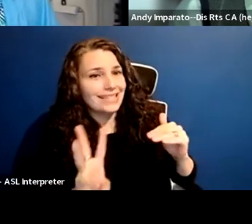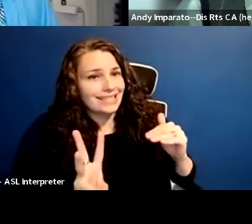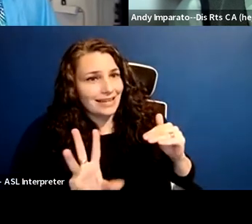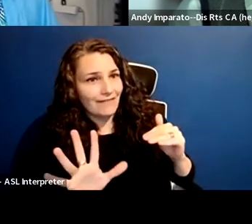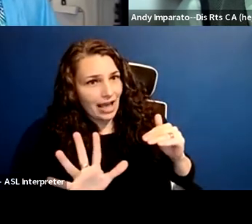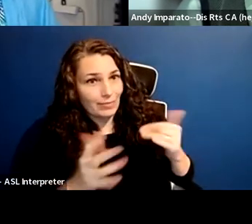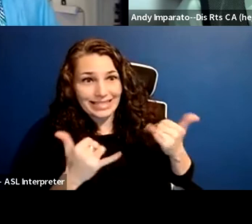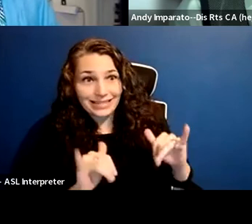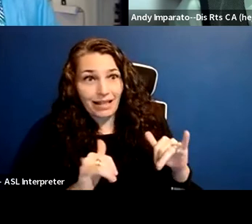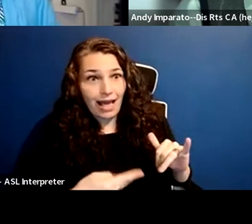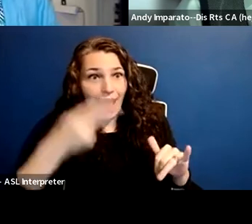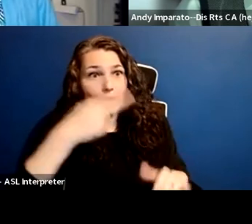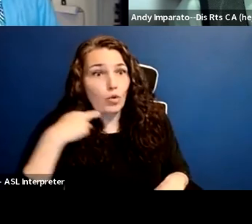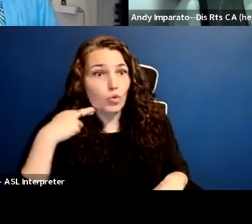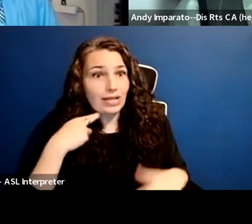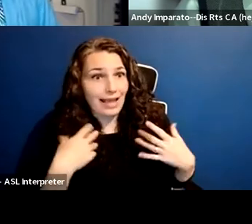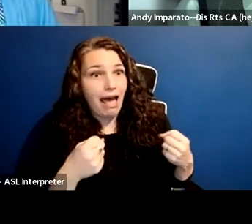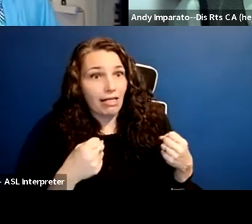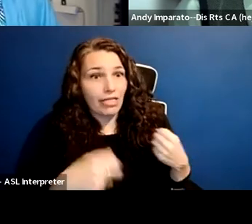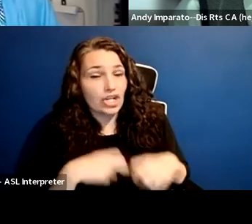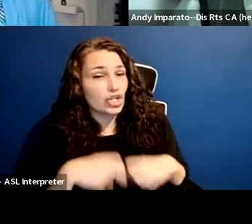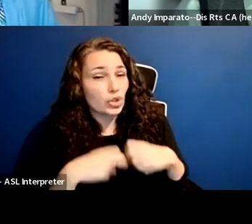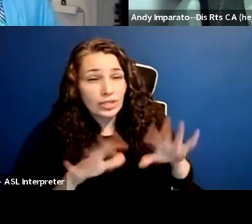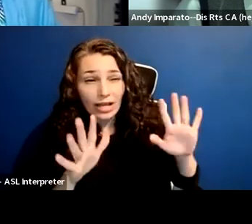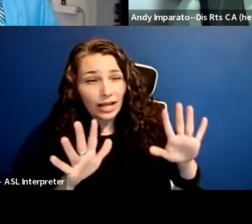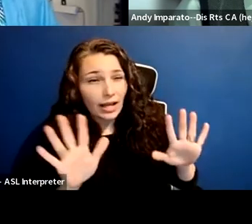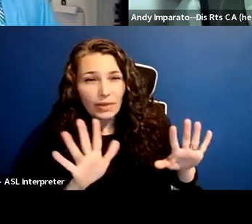how we were doing during the pandemic because researchers were ignoring us.